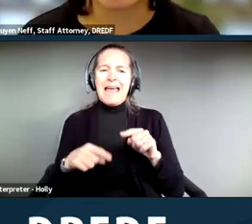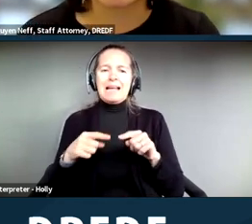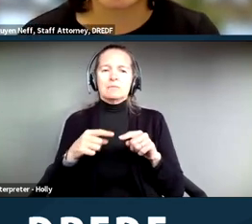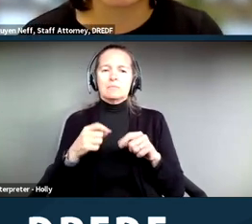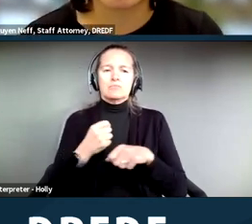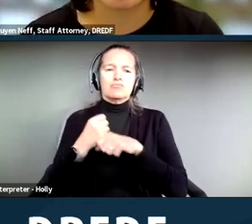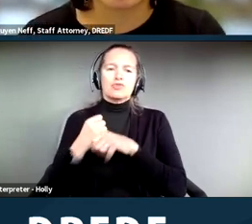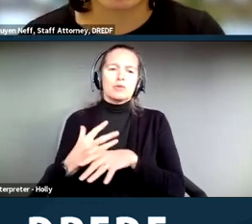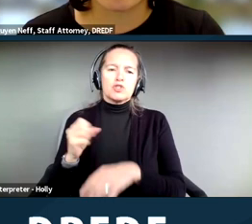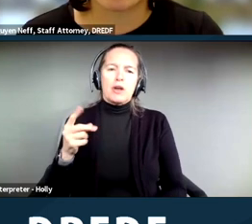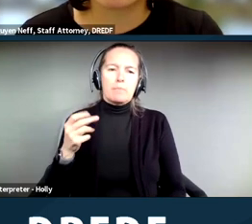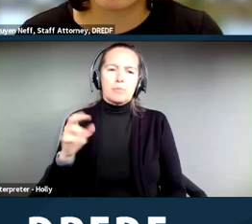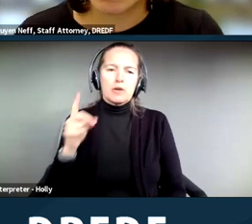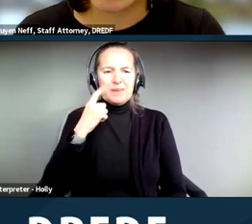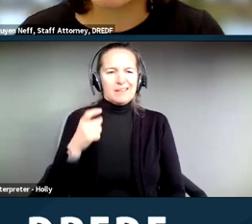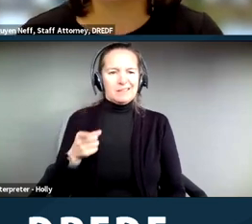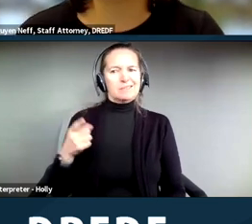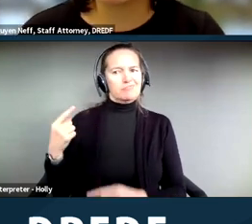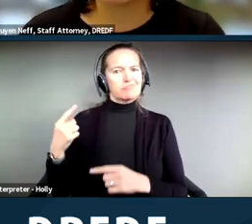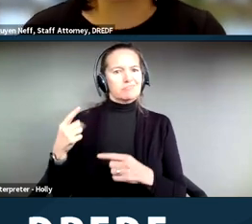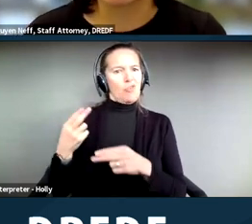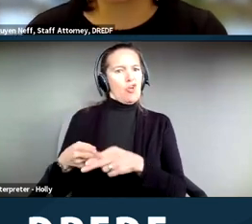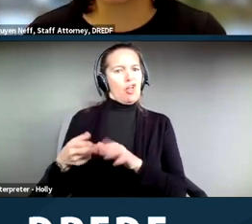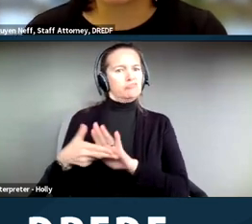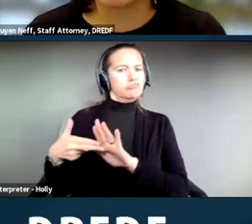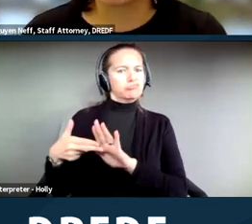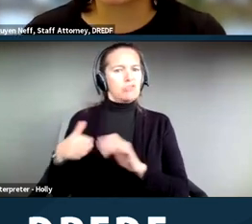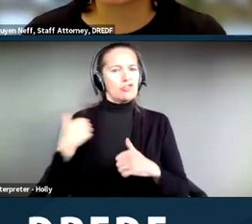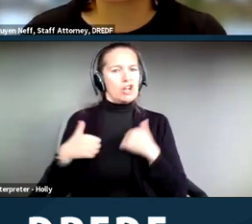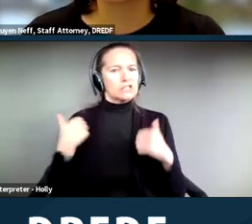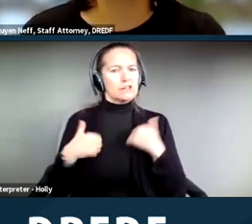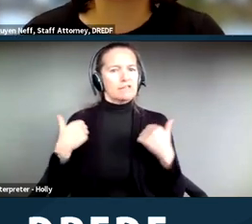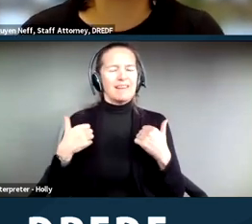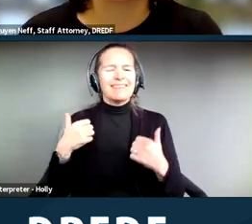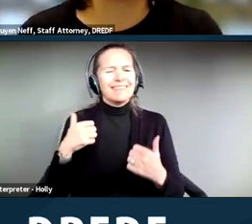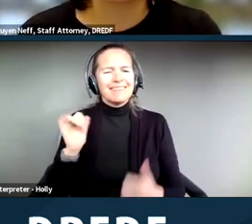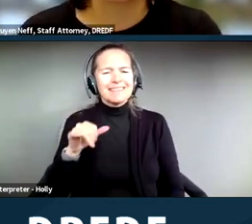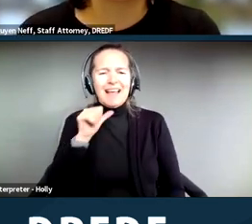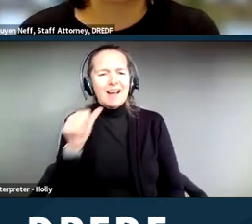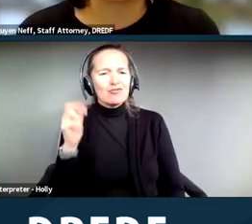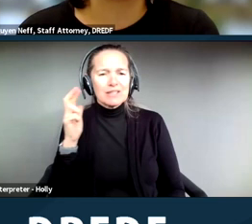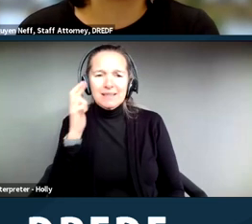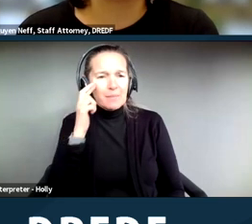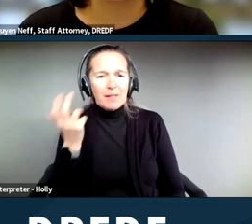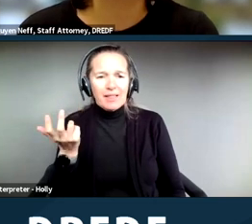we think German Shepherds are aggressive. That would be unreasonable because presumably this